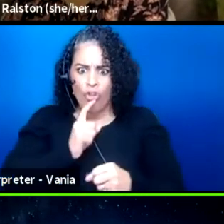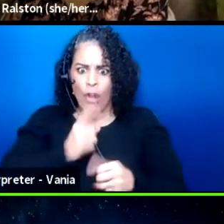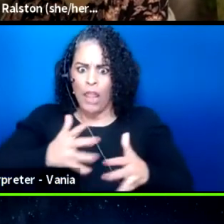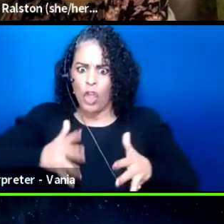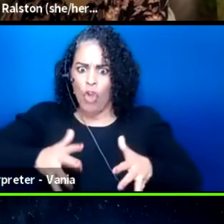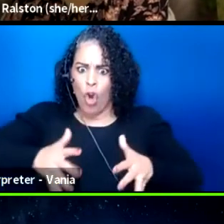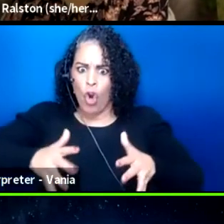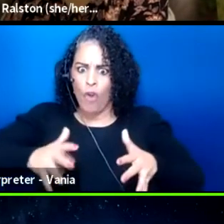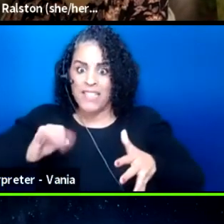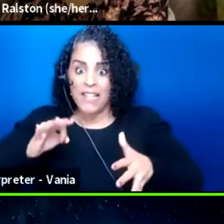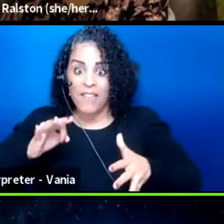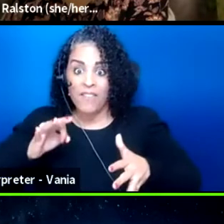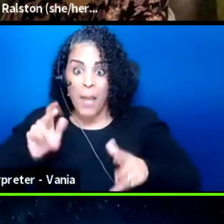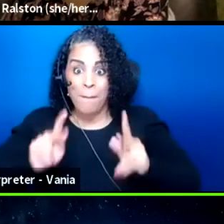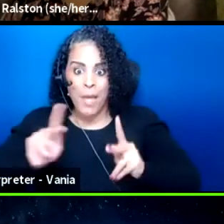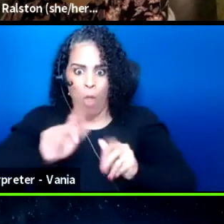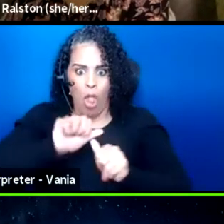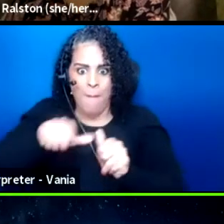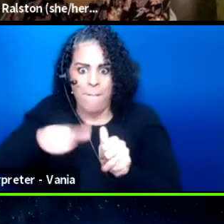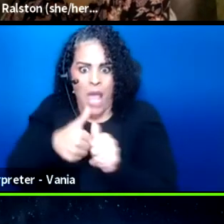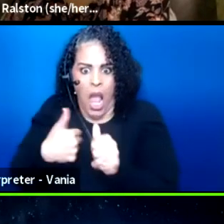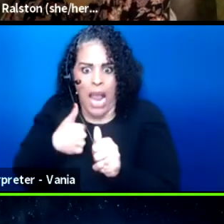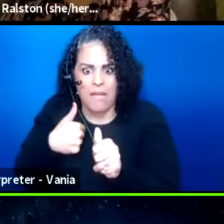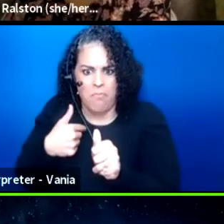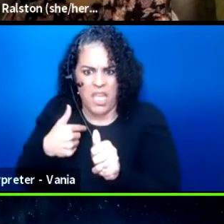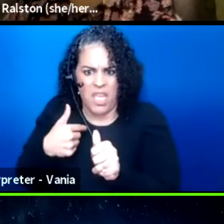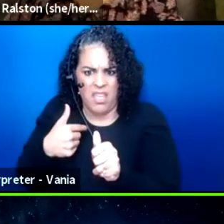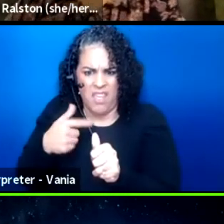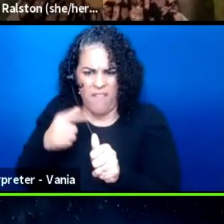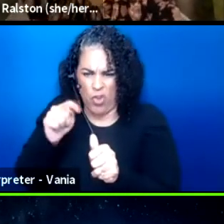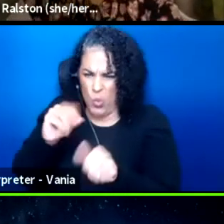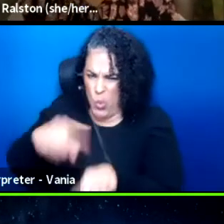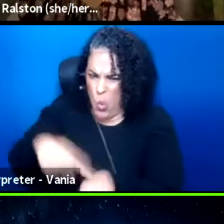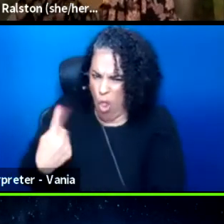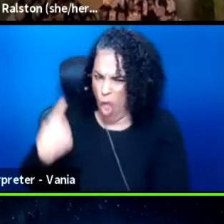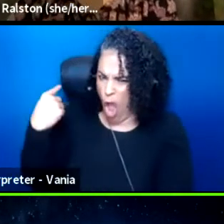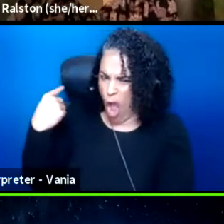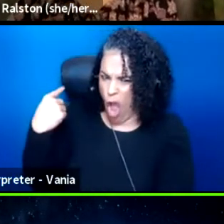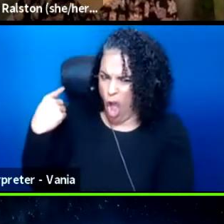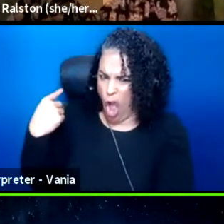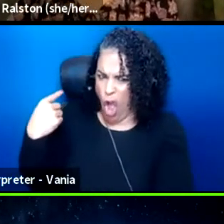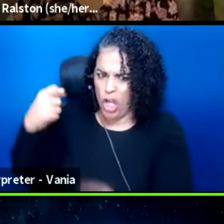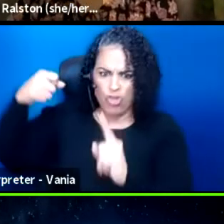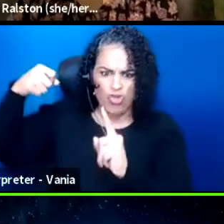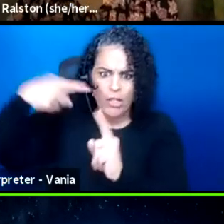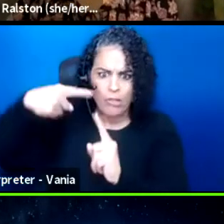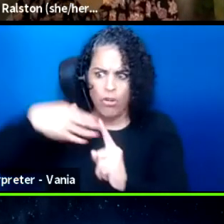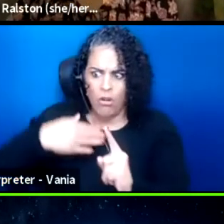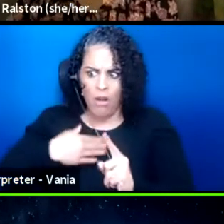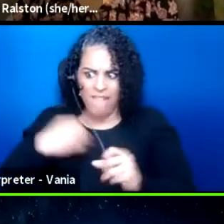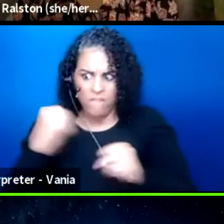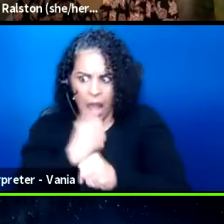if people are behind me for too long, and it triggers my fight or flight response,